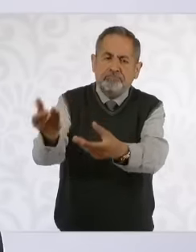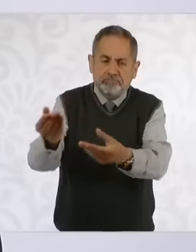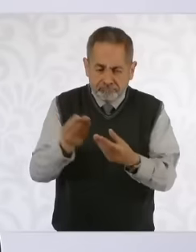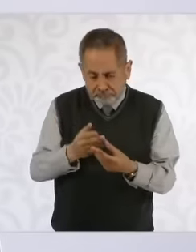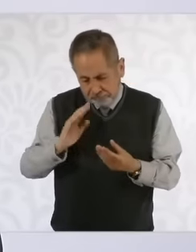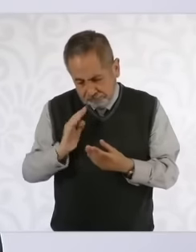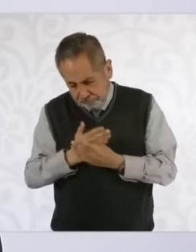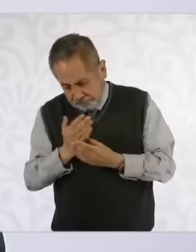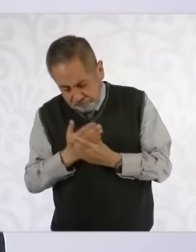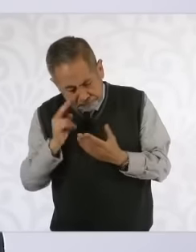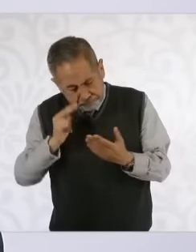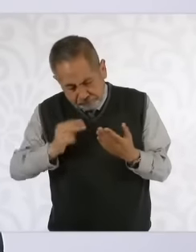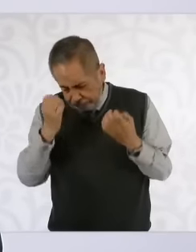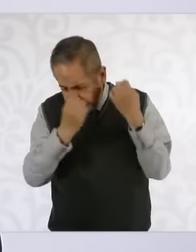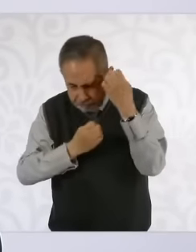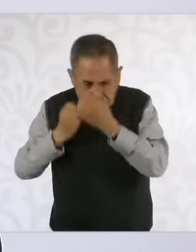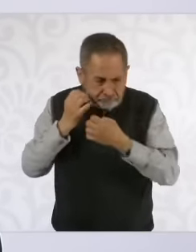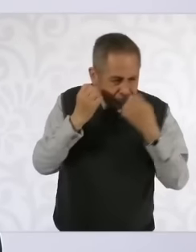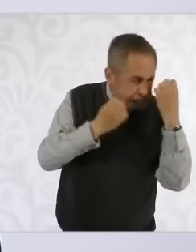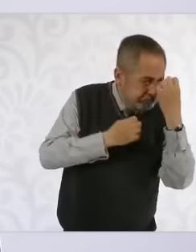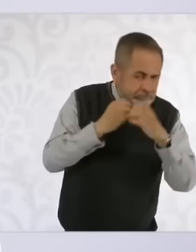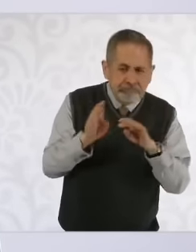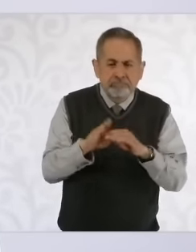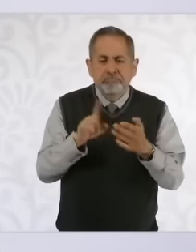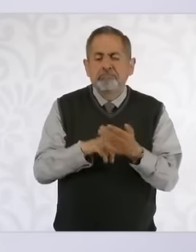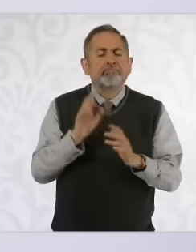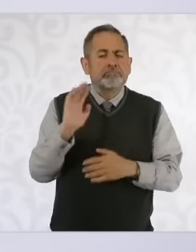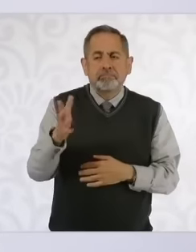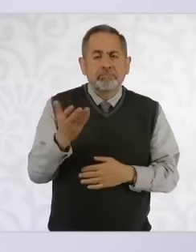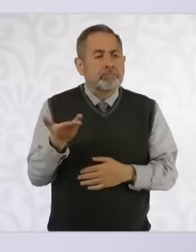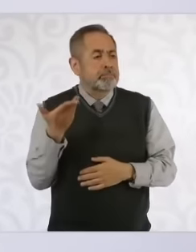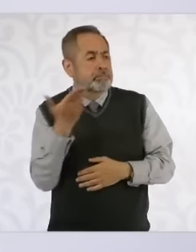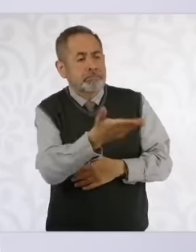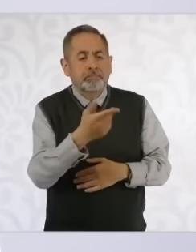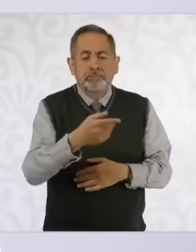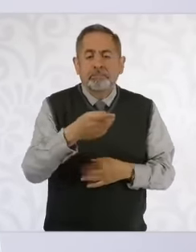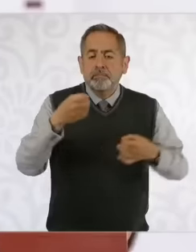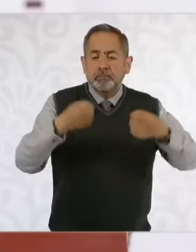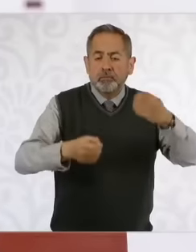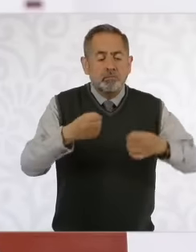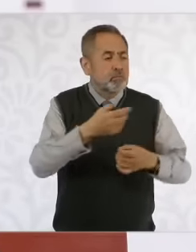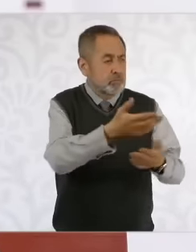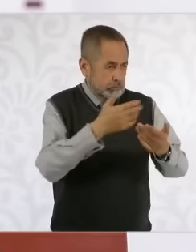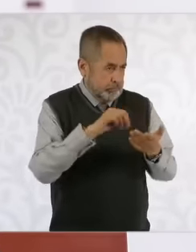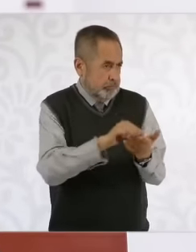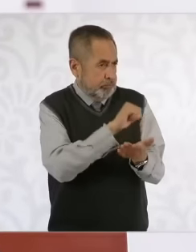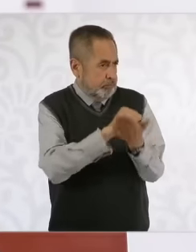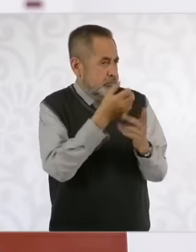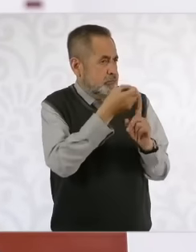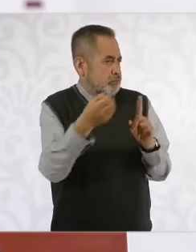Arrest orders or formal imprisonment have been requested from the judges. in their cases